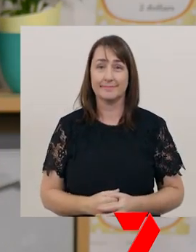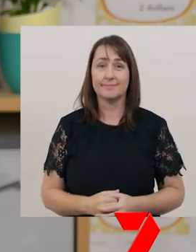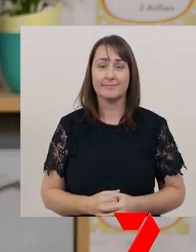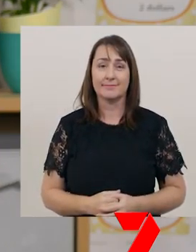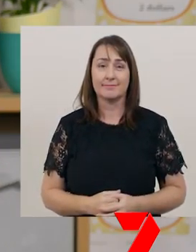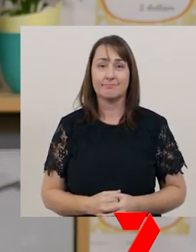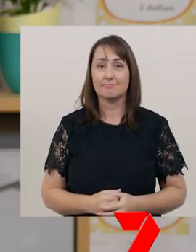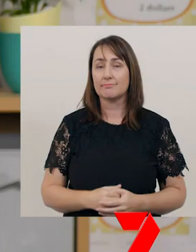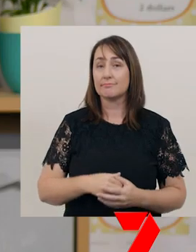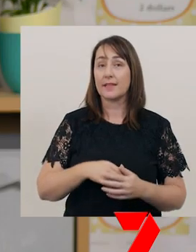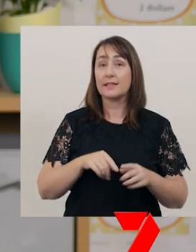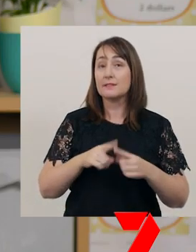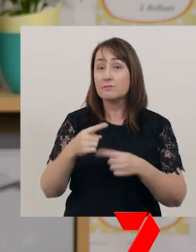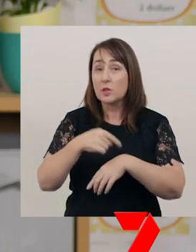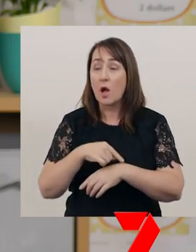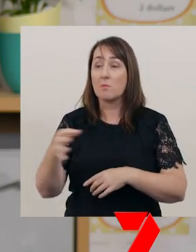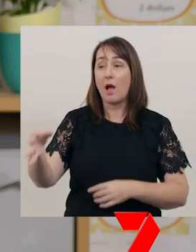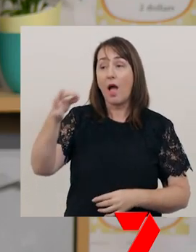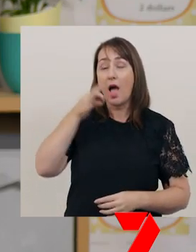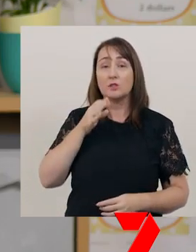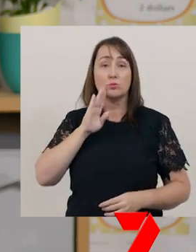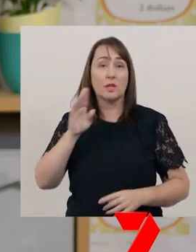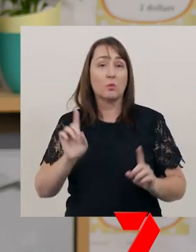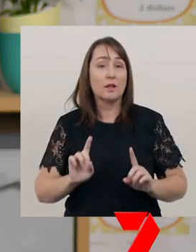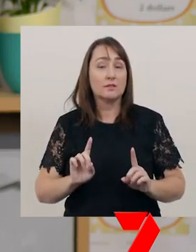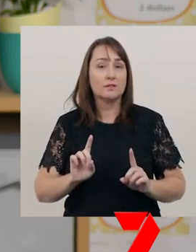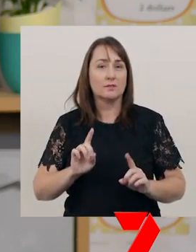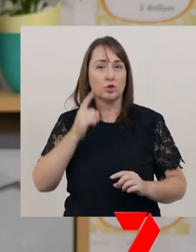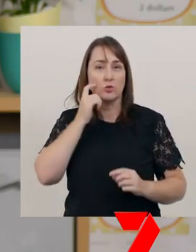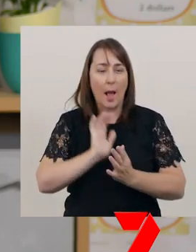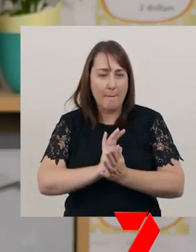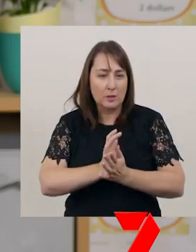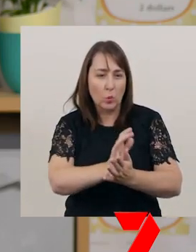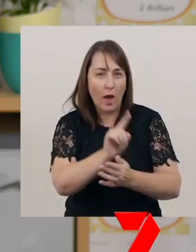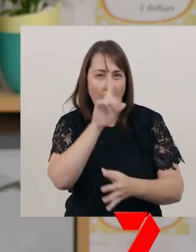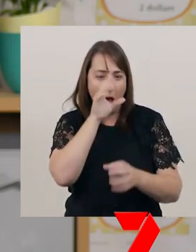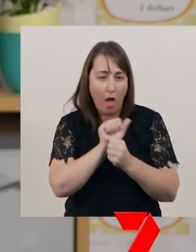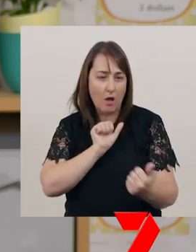Other times, you will be asked to present to persuade your audience.